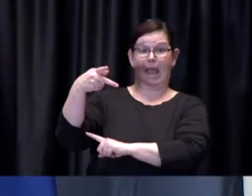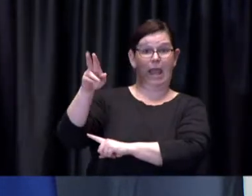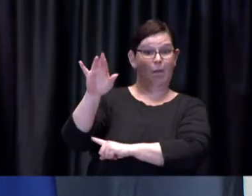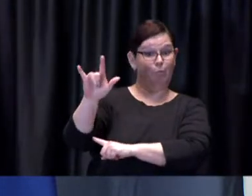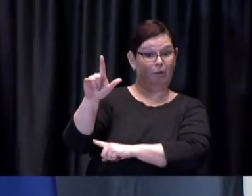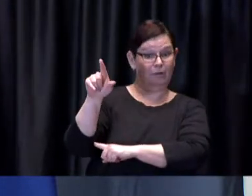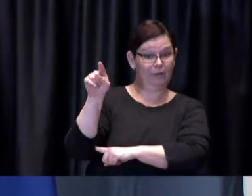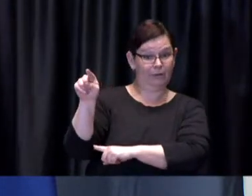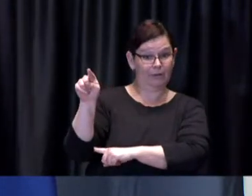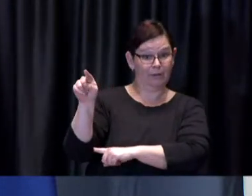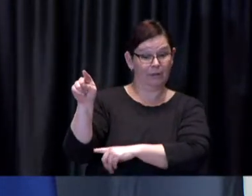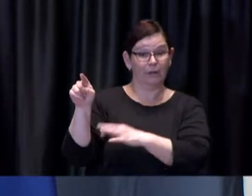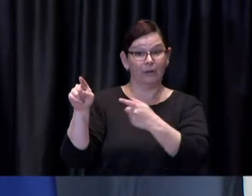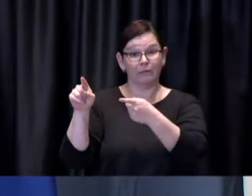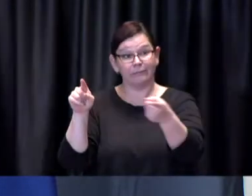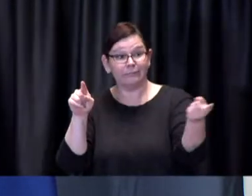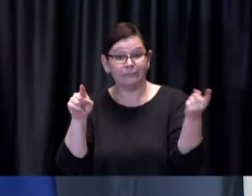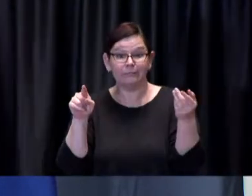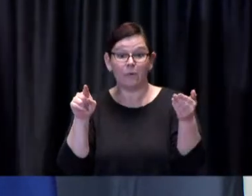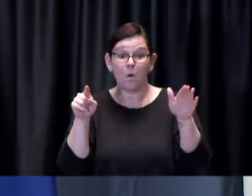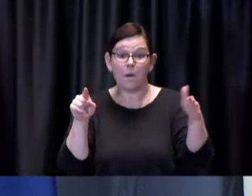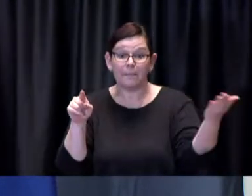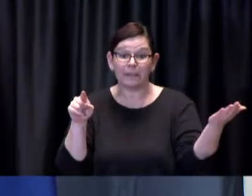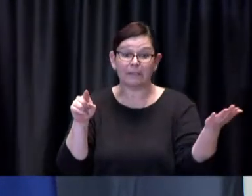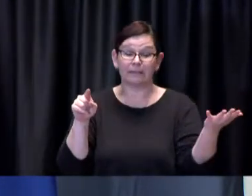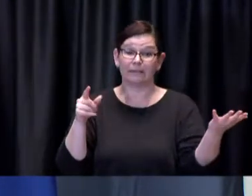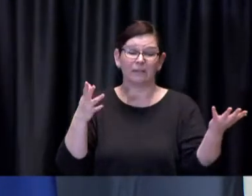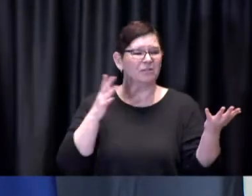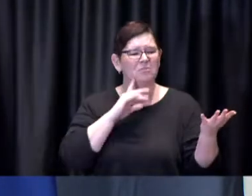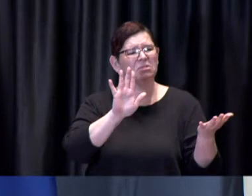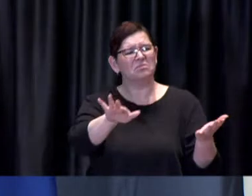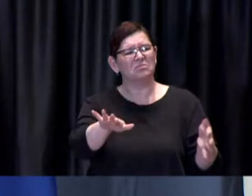but I think it's always been the case that I don't want to speak for the province of course but it's always been